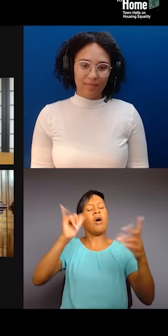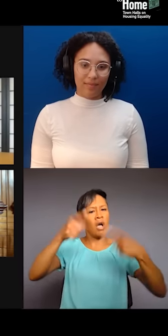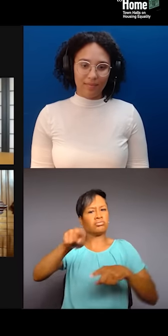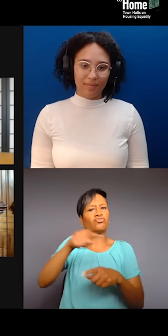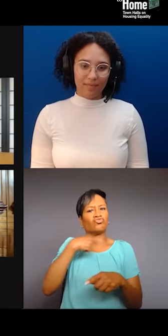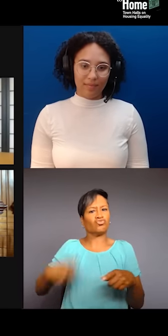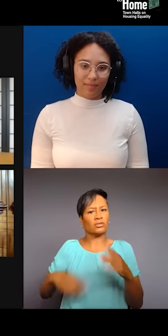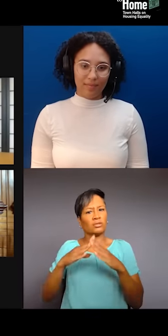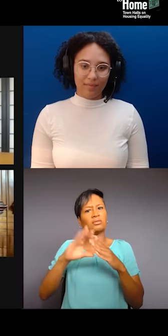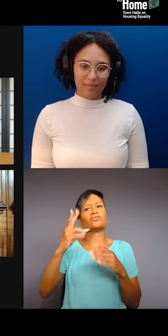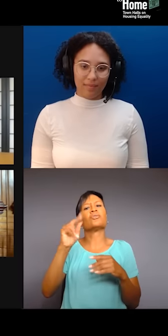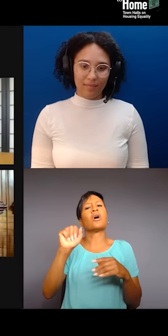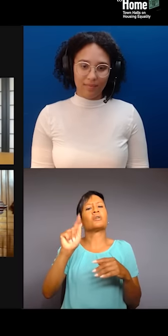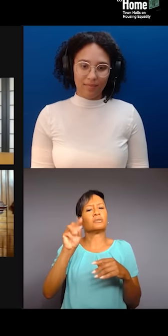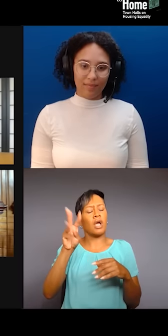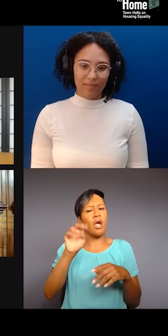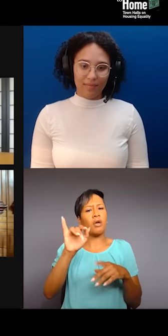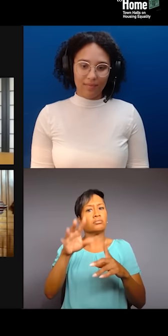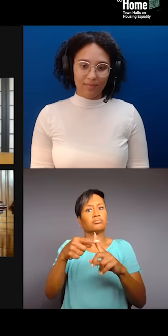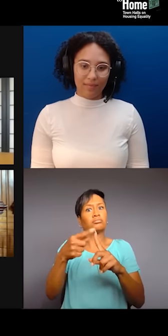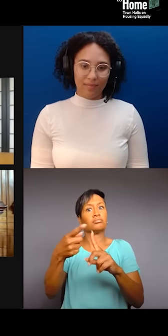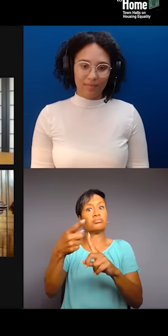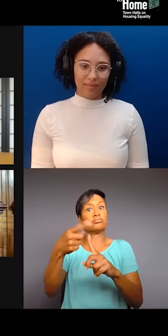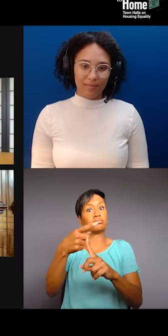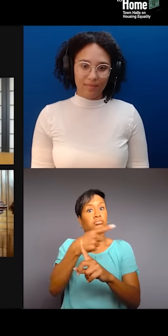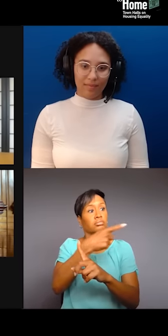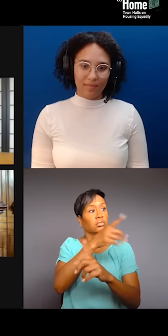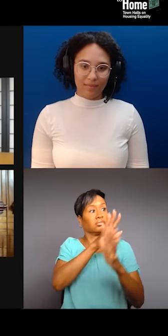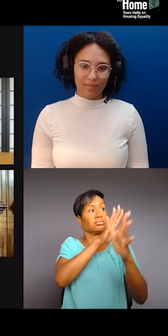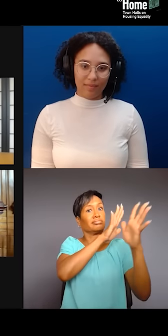And it's something that goes back some years, and undoubtedly, some years before that.